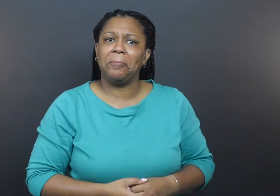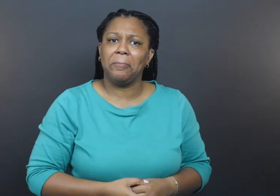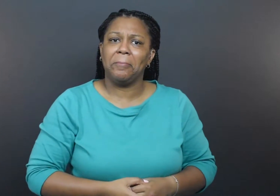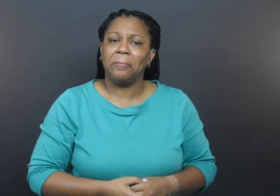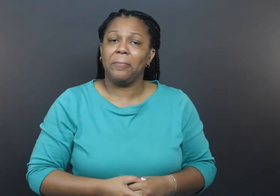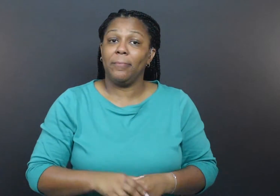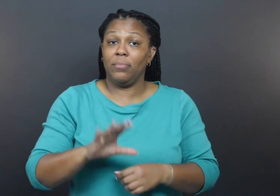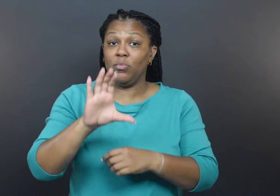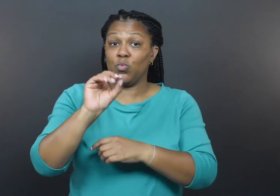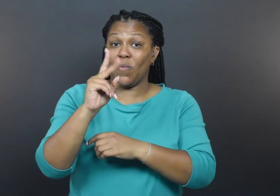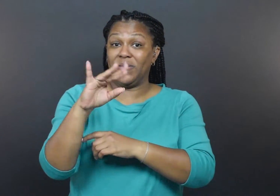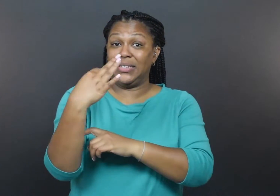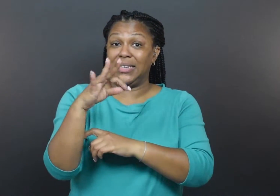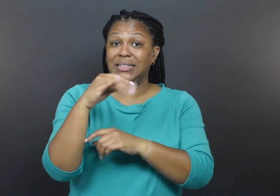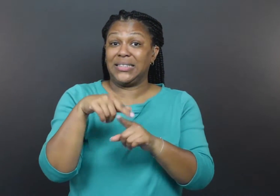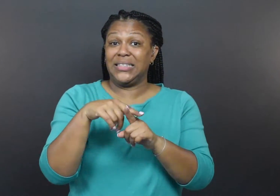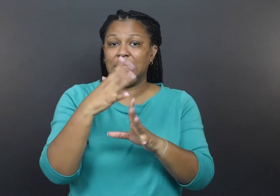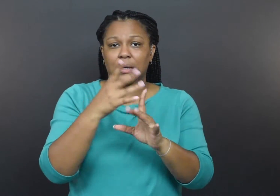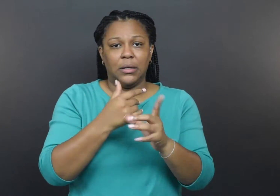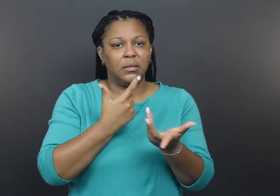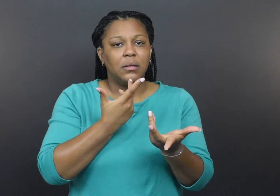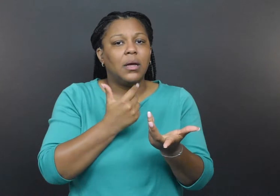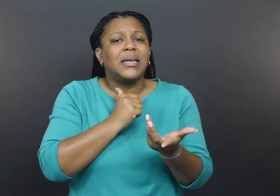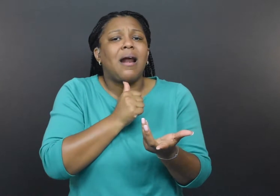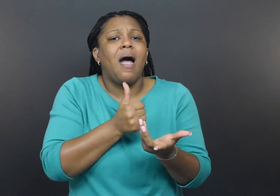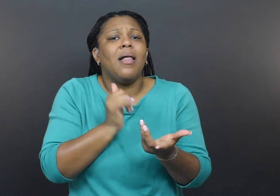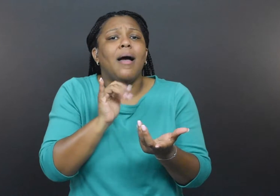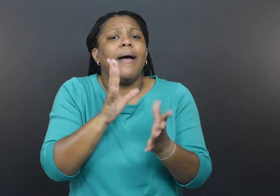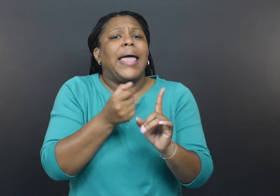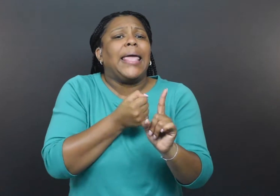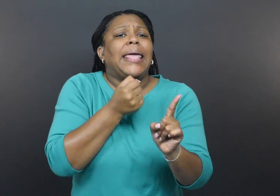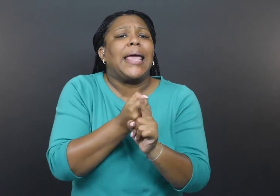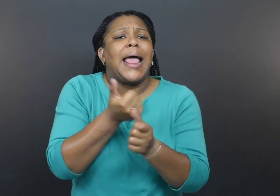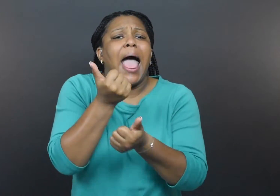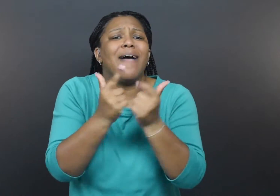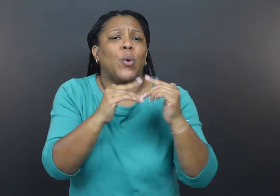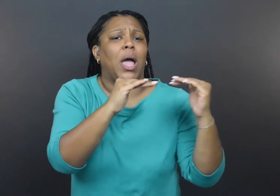COVID-19 isn’t hitting everyone equally and disparities exist.